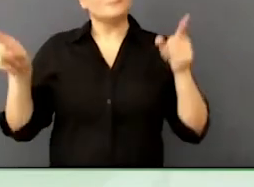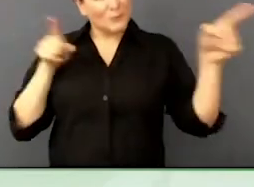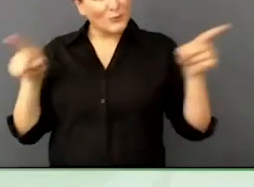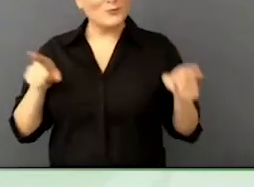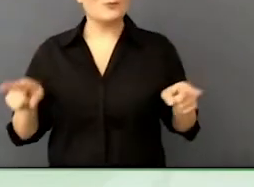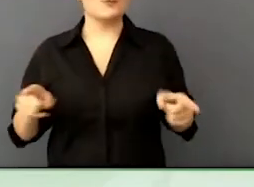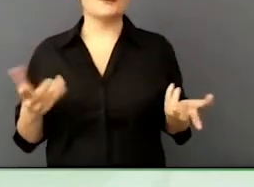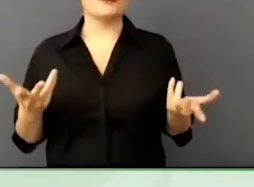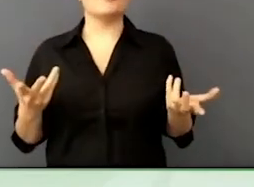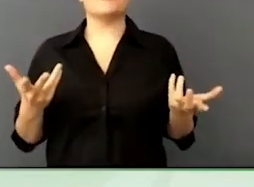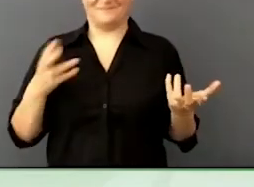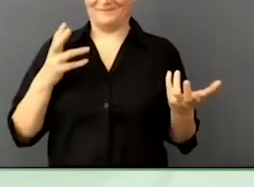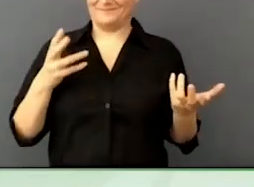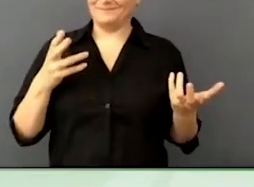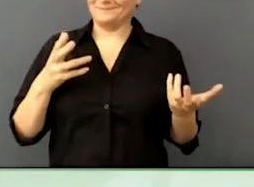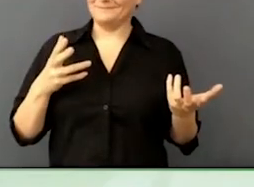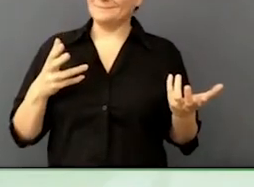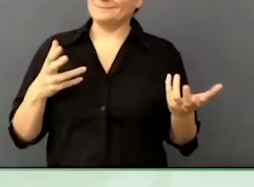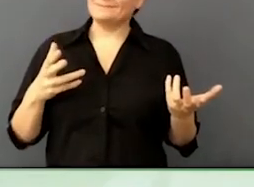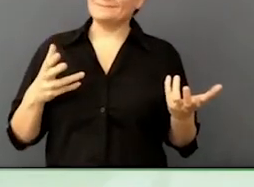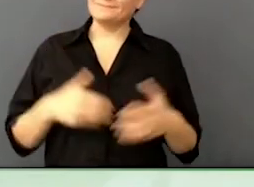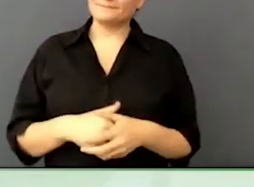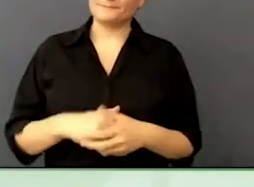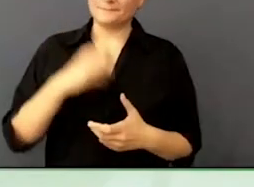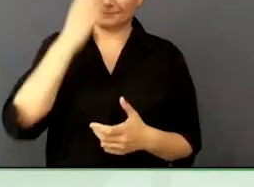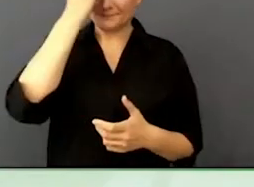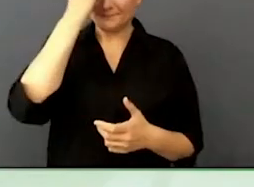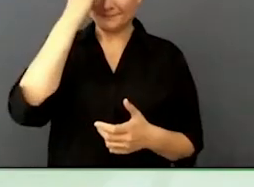That is what I wanted to do, is there anything else you want to